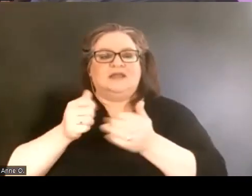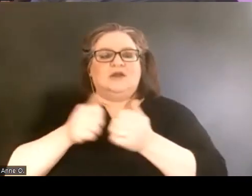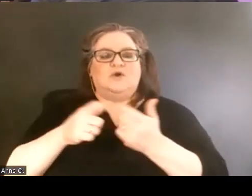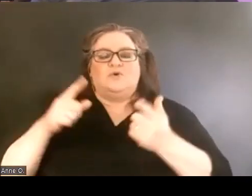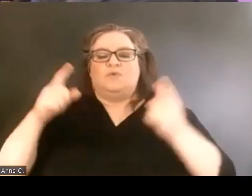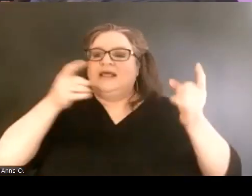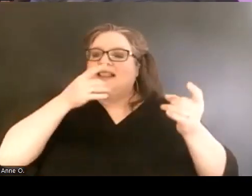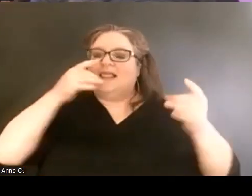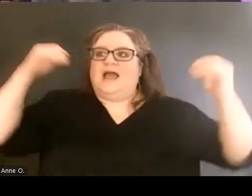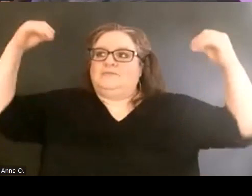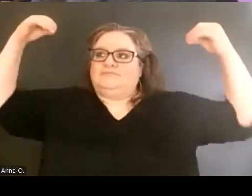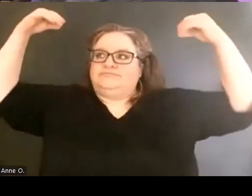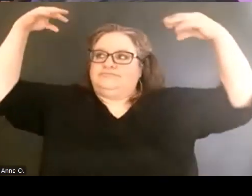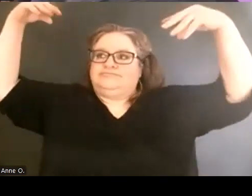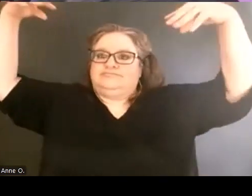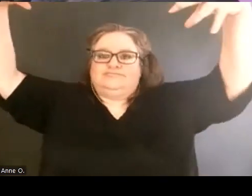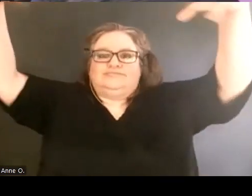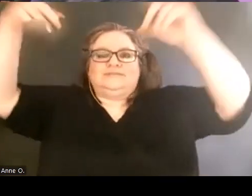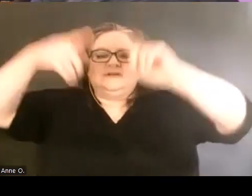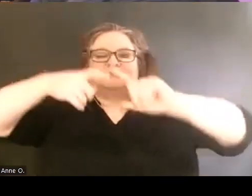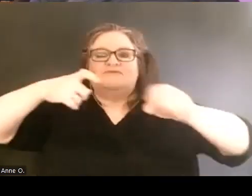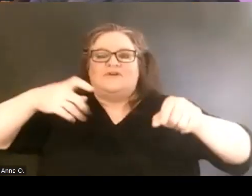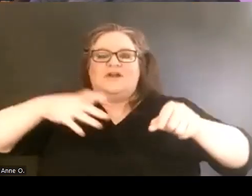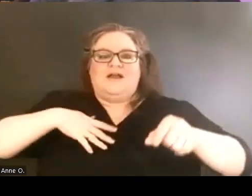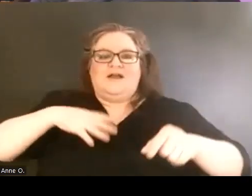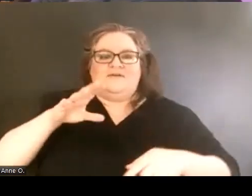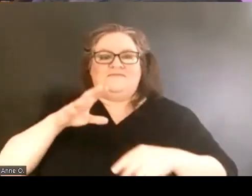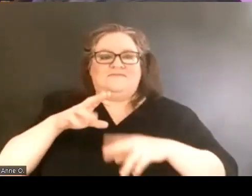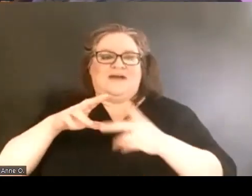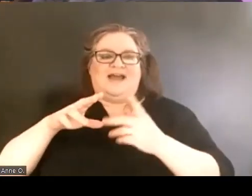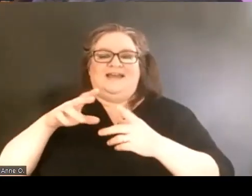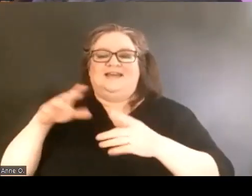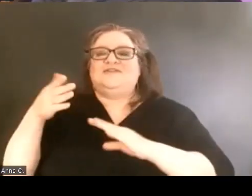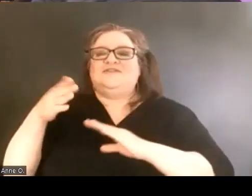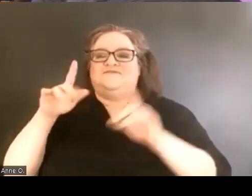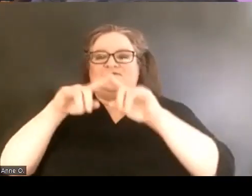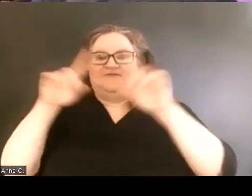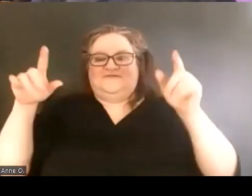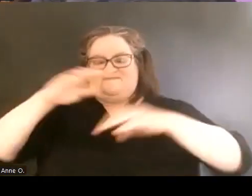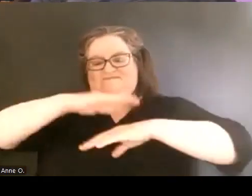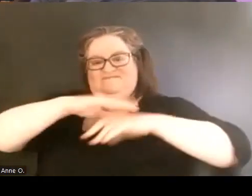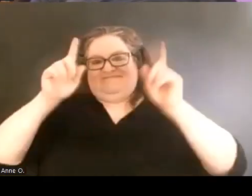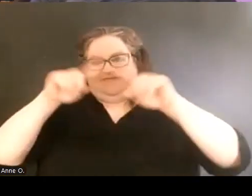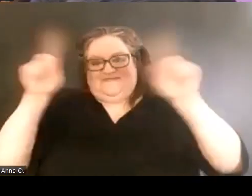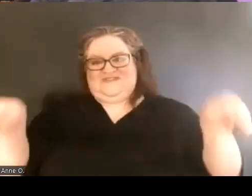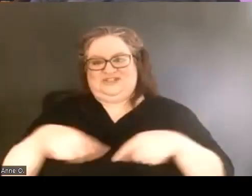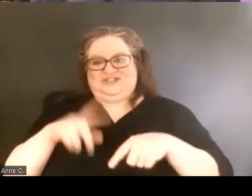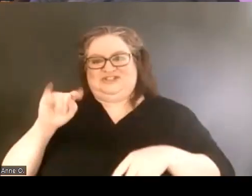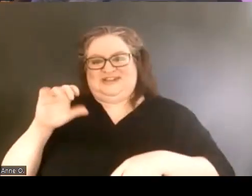radiating from my saltwater fish tank. And with that I will share our